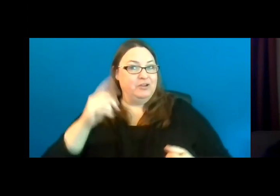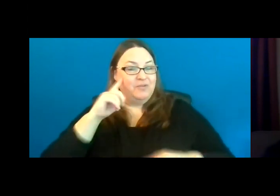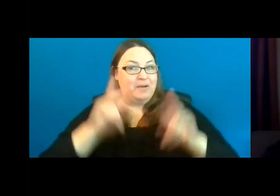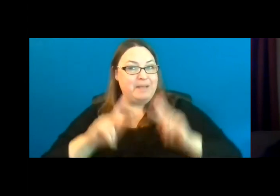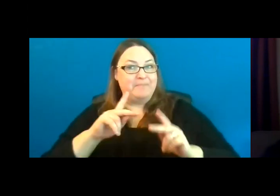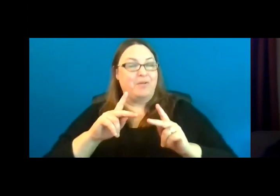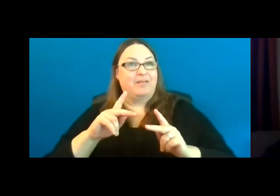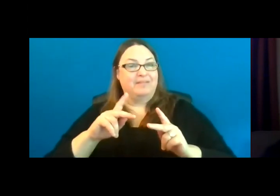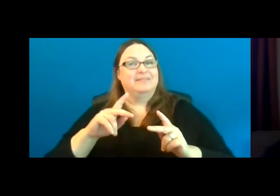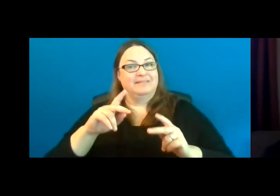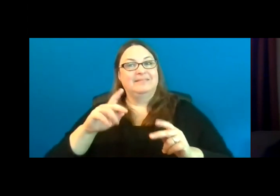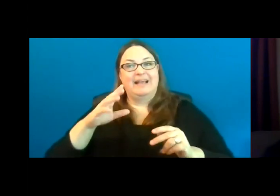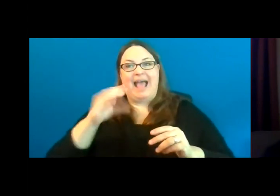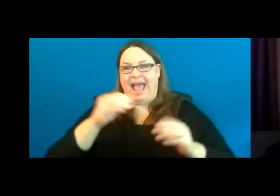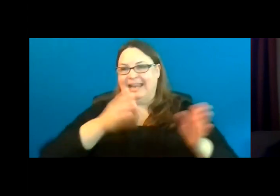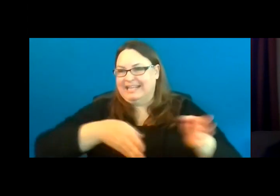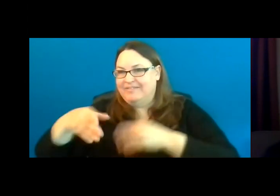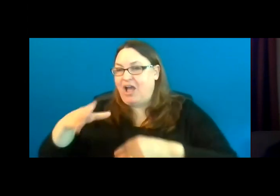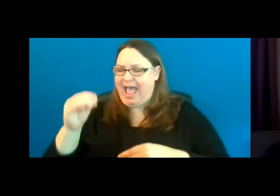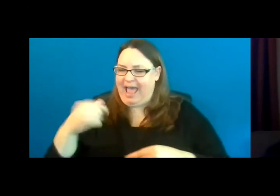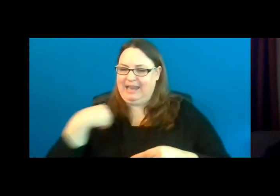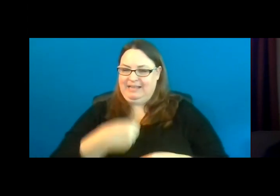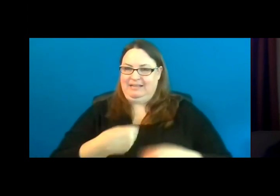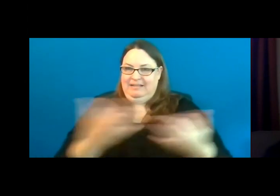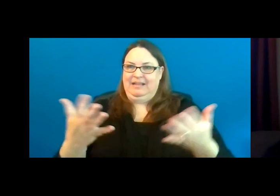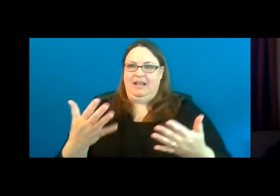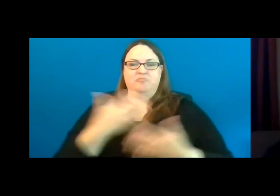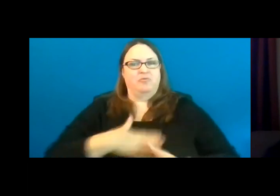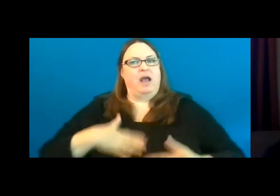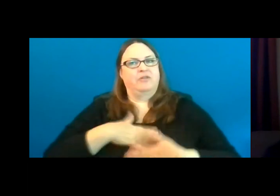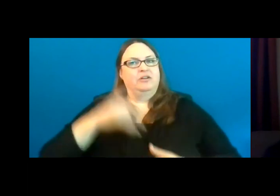Our grants unit helps communities throughout Michigan provide recreation for everyone.